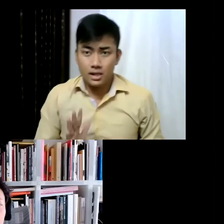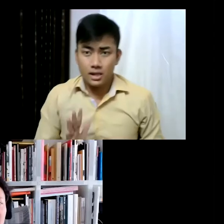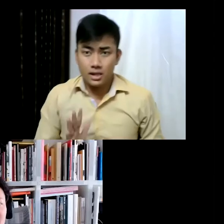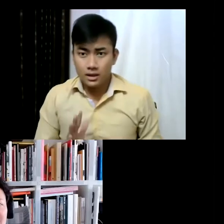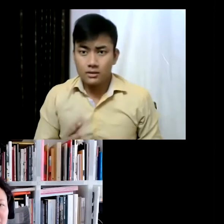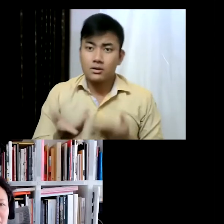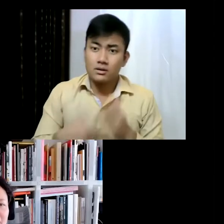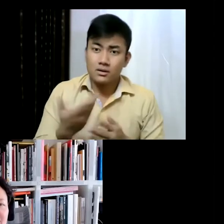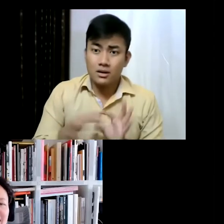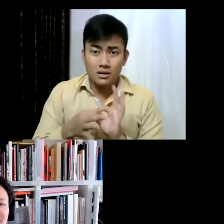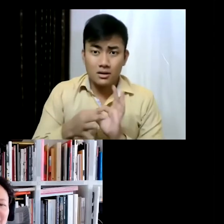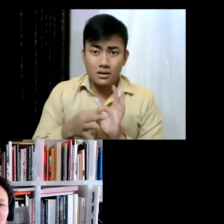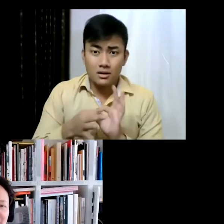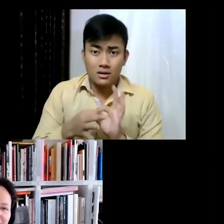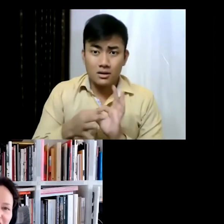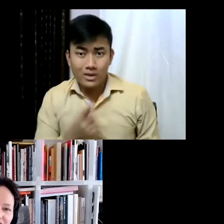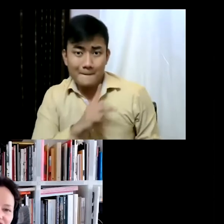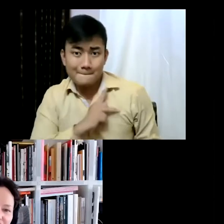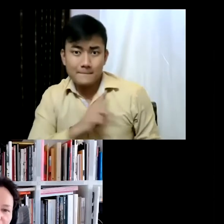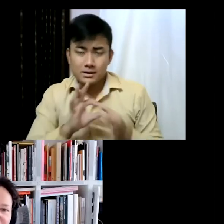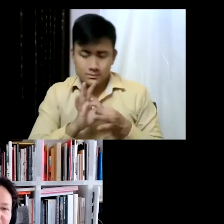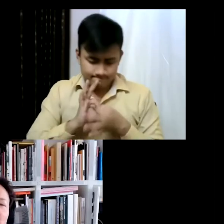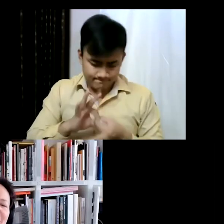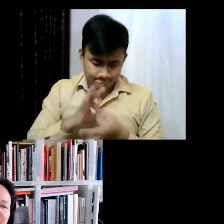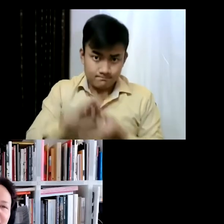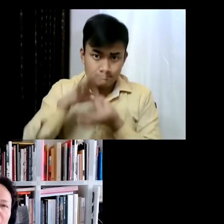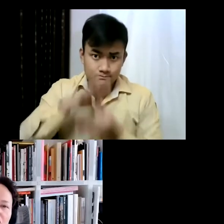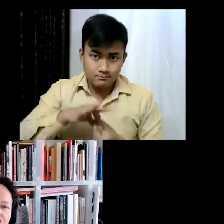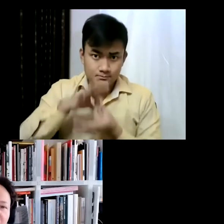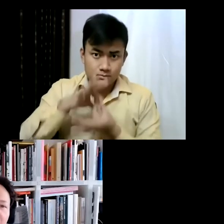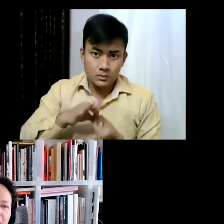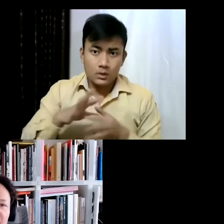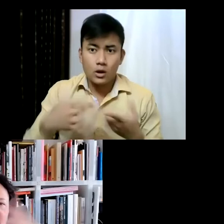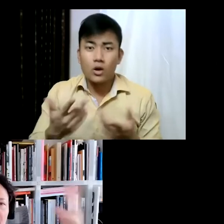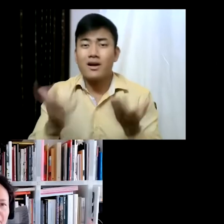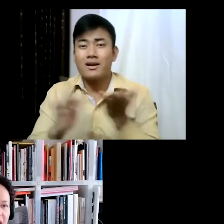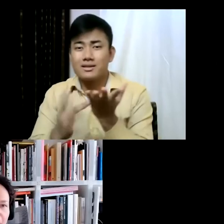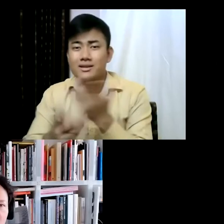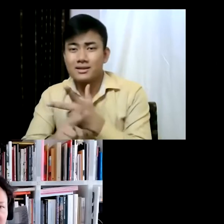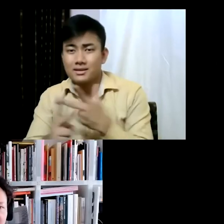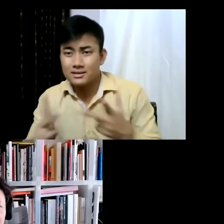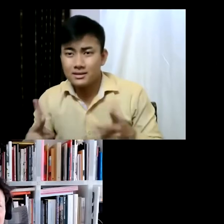with ourself with technology on one side, and when I say technology, I mean in a very broad sense;